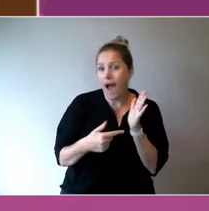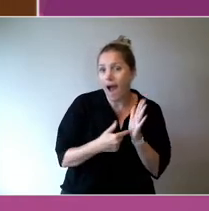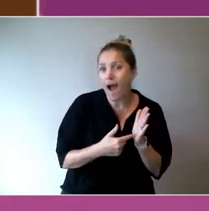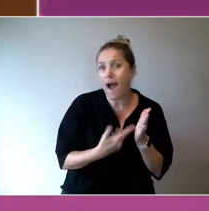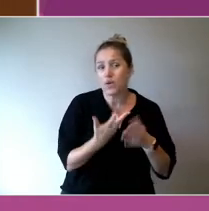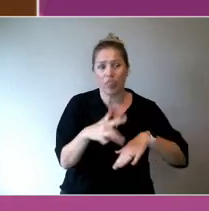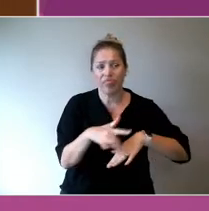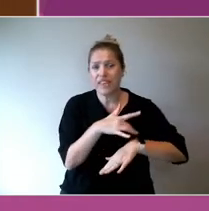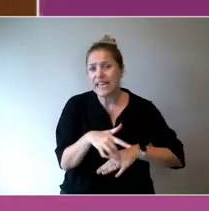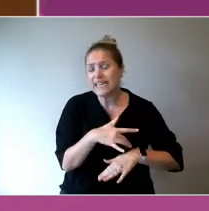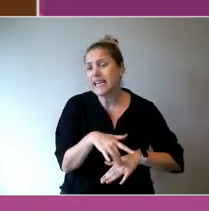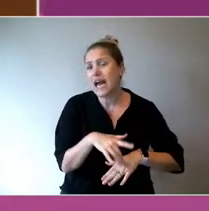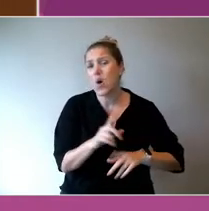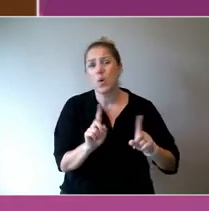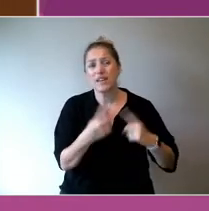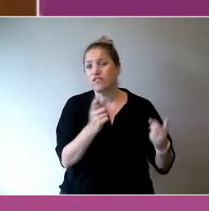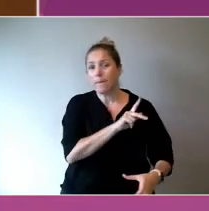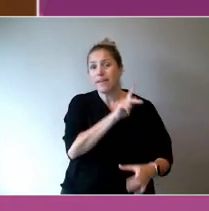of participatory arts.